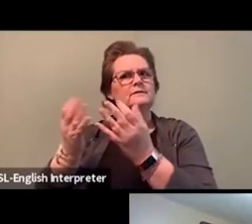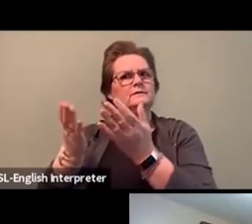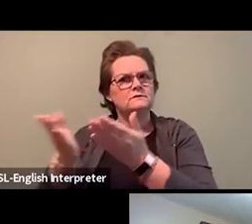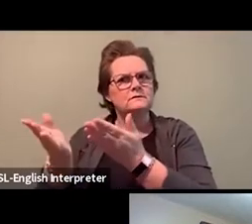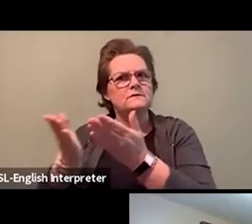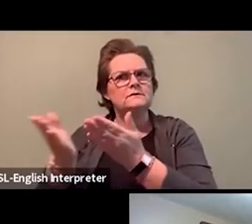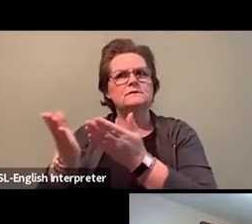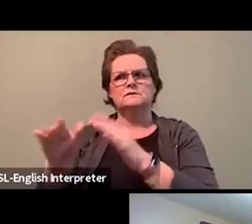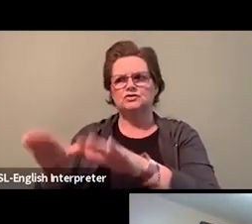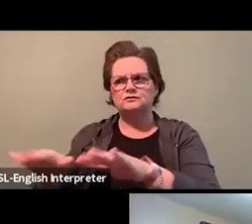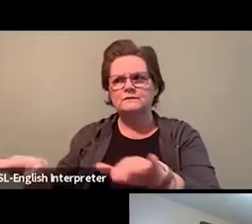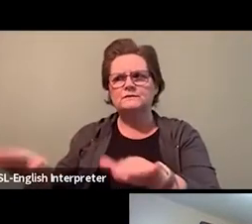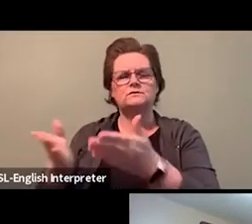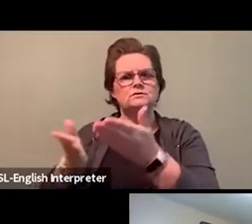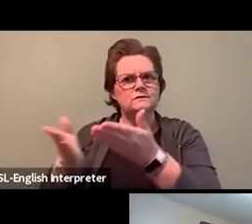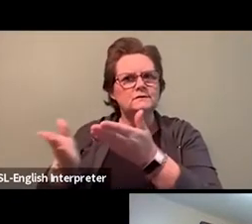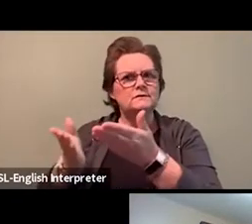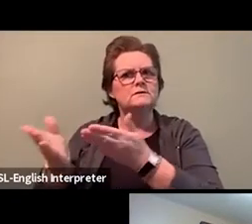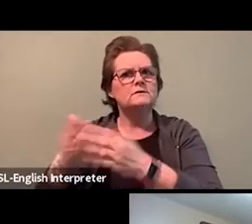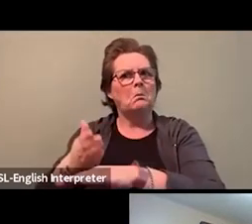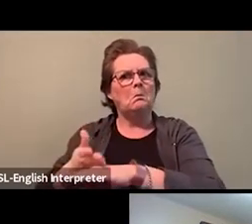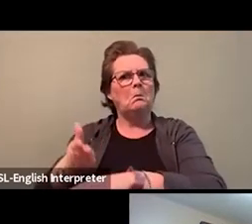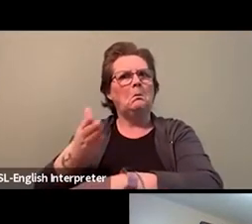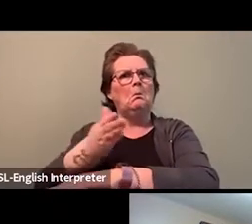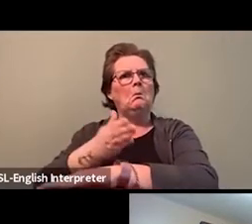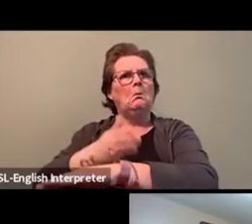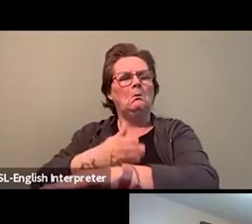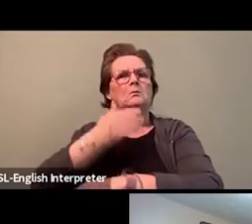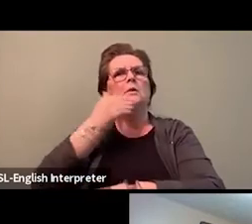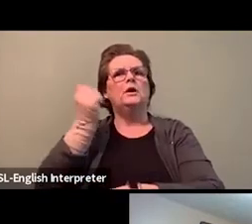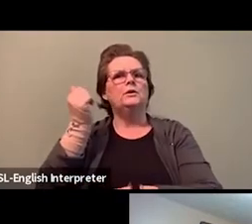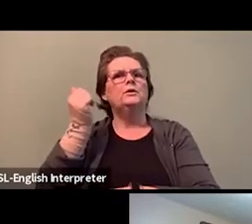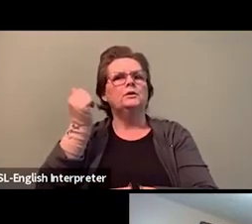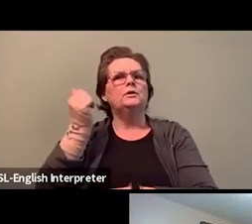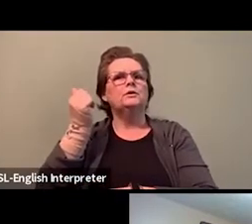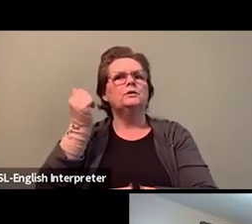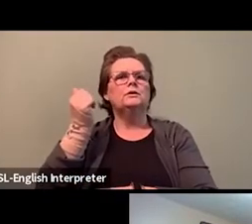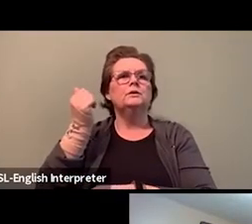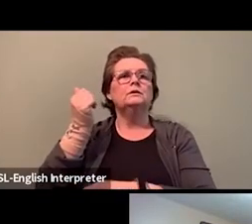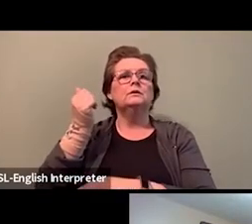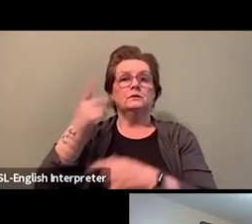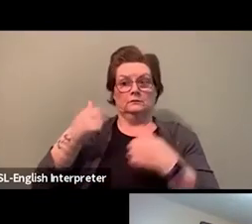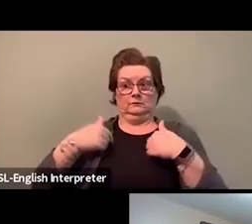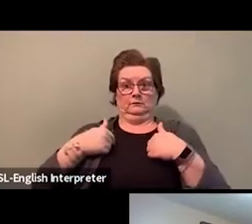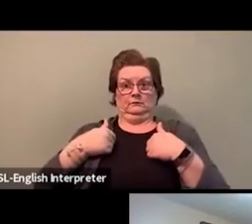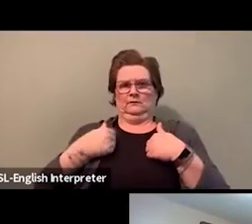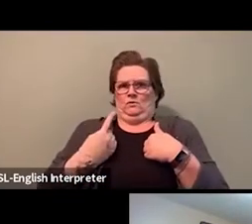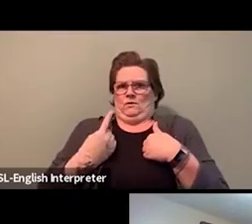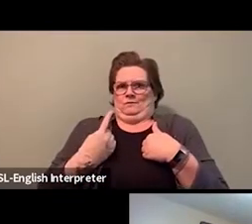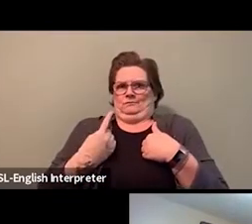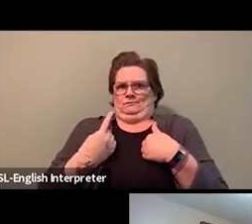I then realized that me doing my part as a worker is only a small part of actually what can be done.